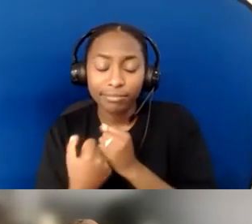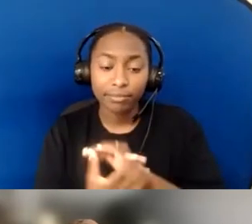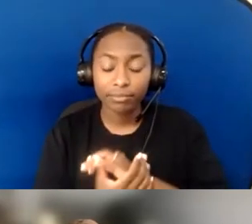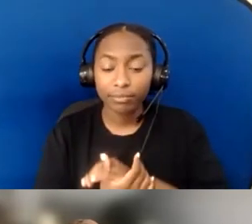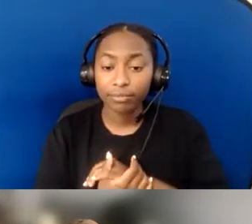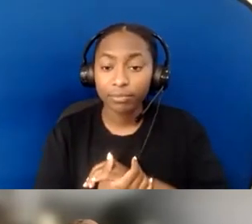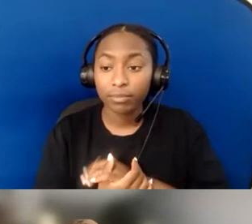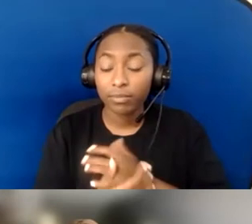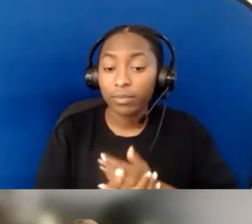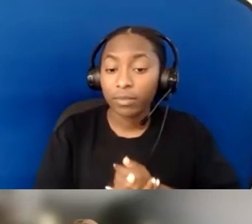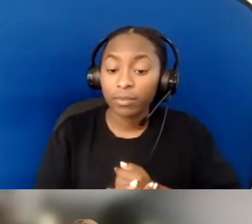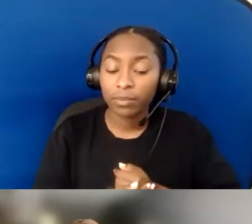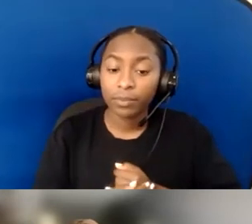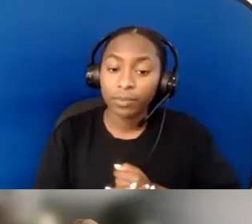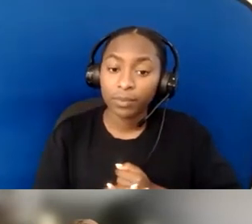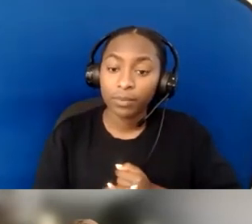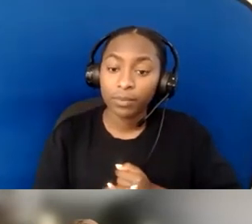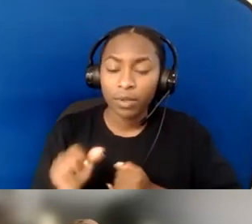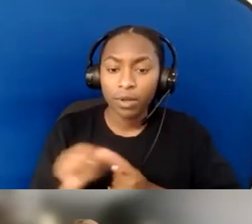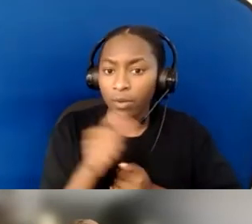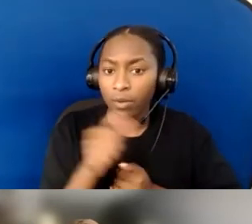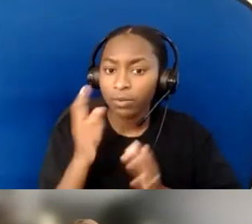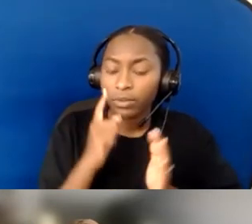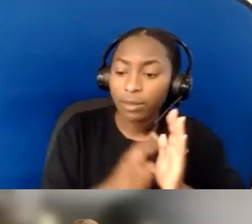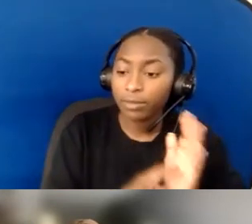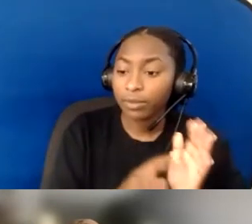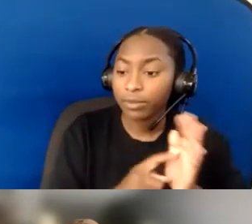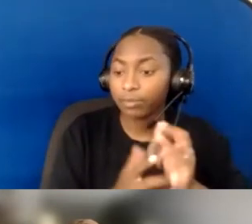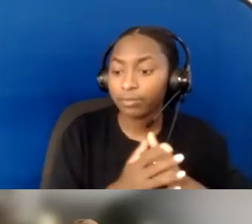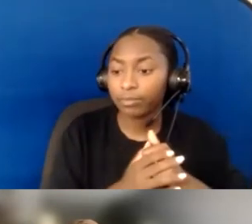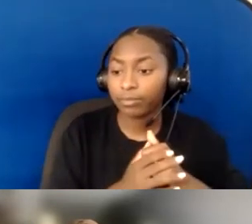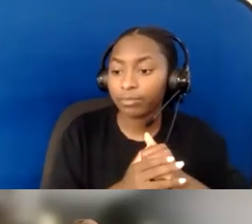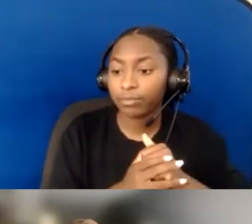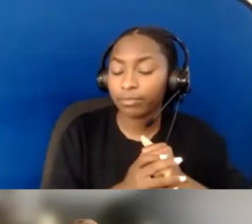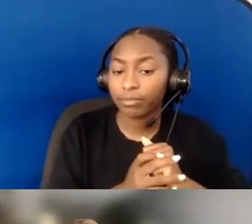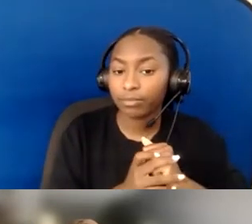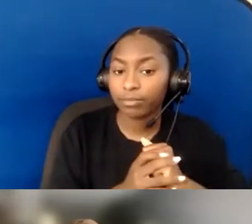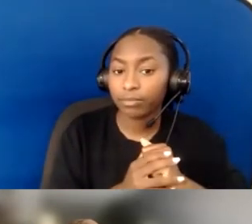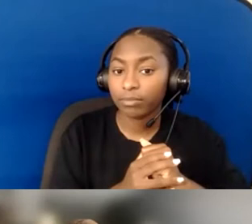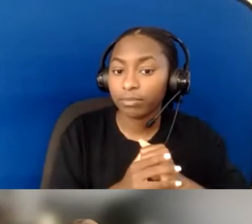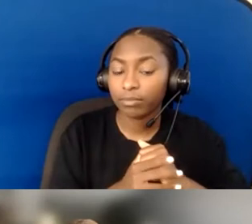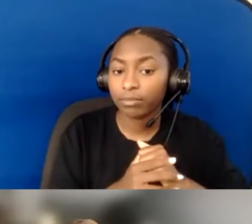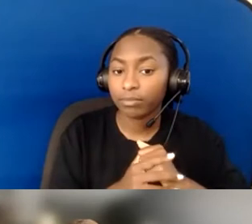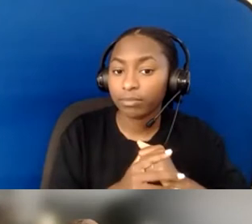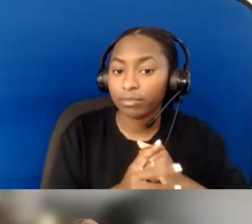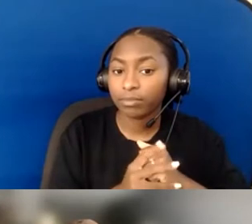who has the disability, we sidestep them, and we talk to their spouse,